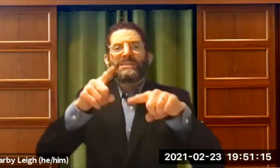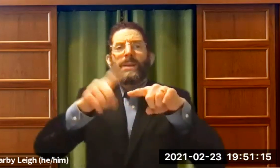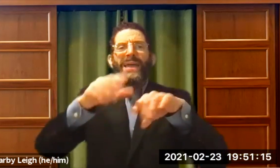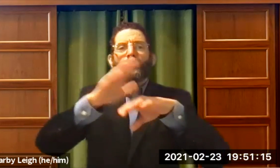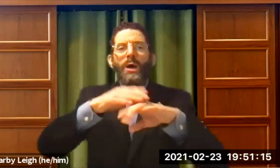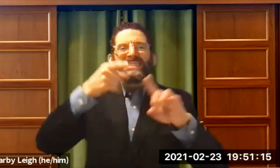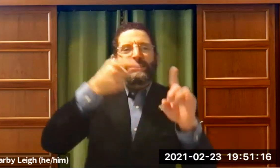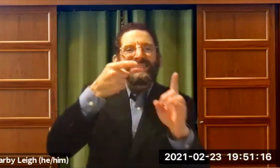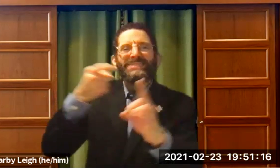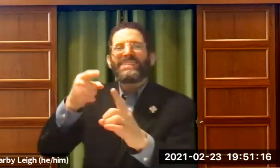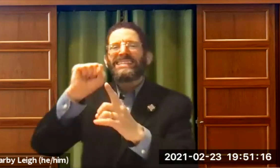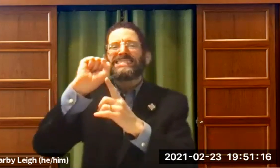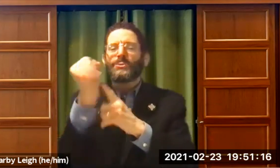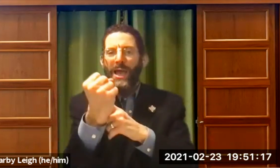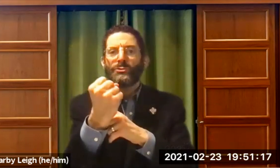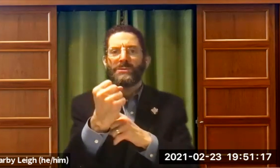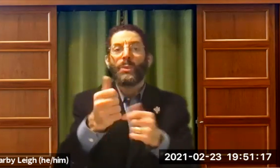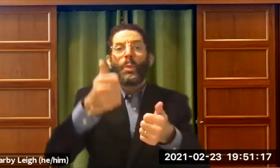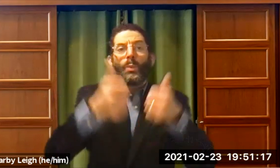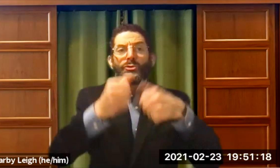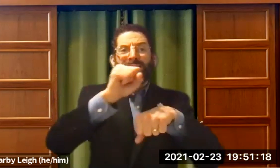So every answer really depends on the specific